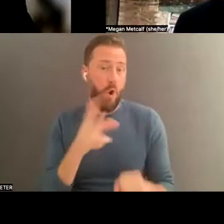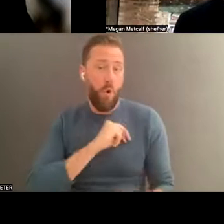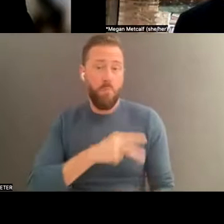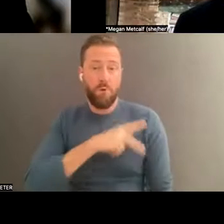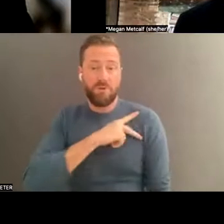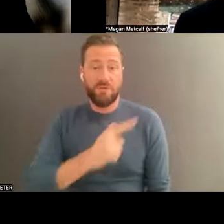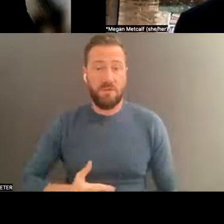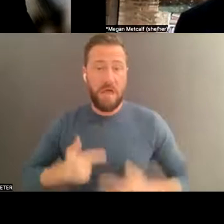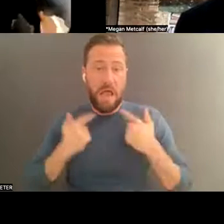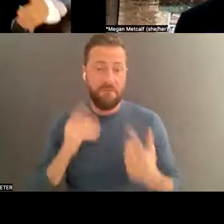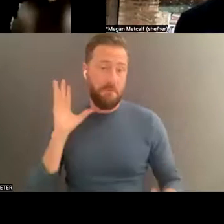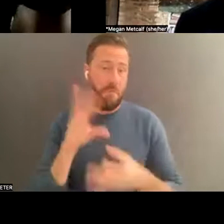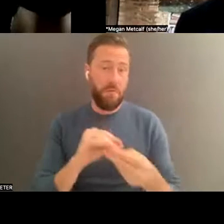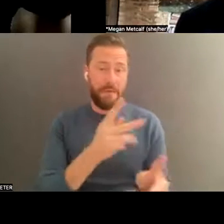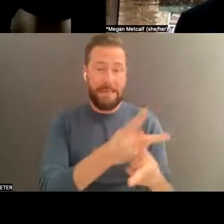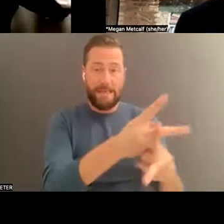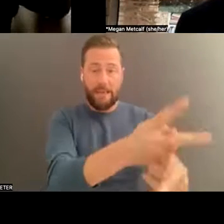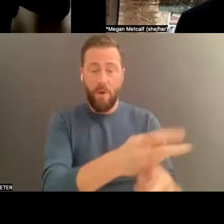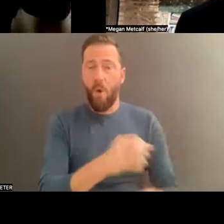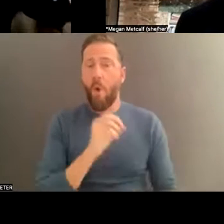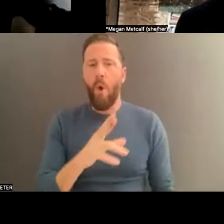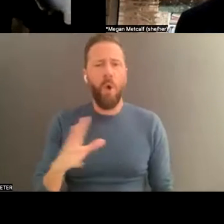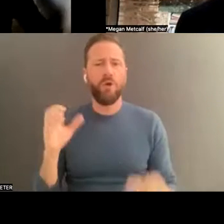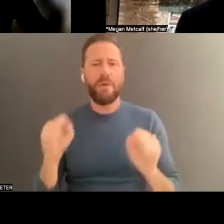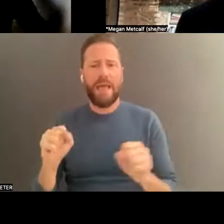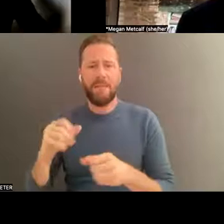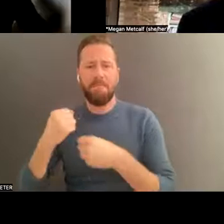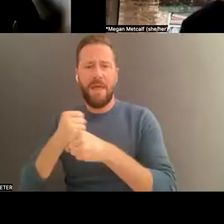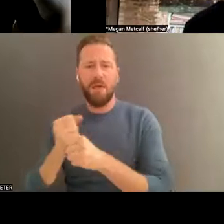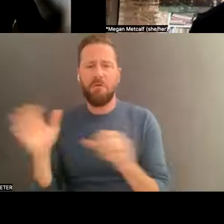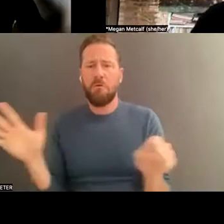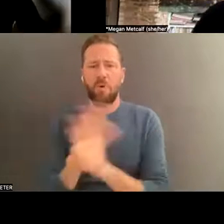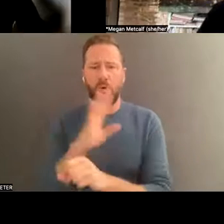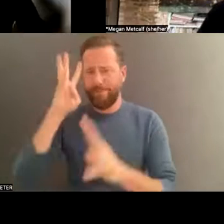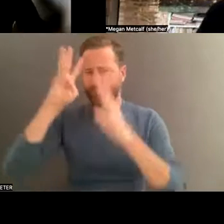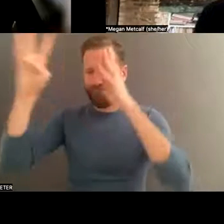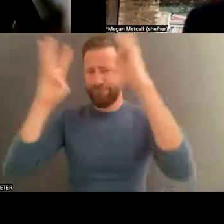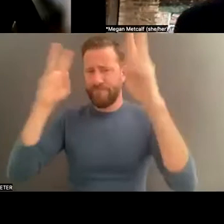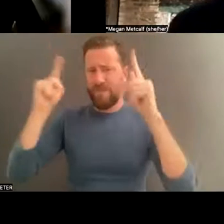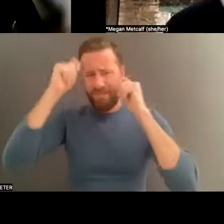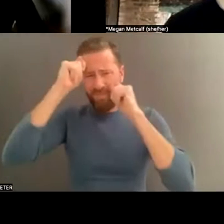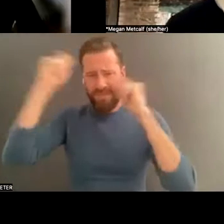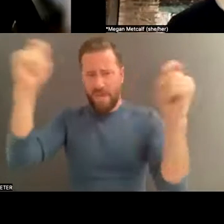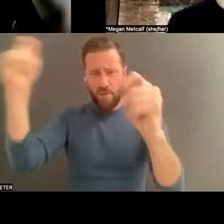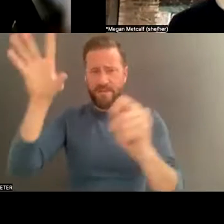out of totally conceptual theories , but what happens is